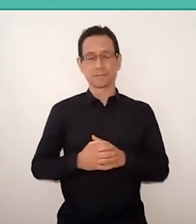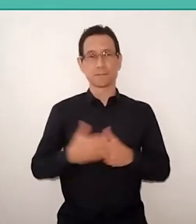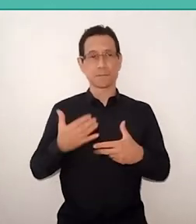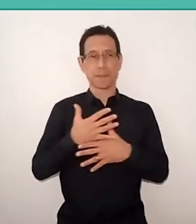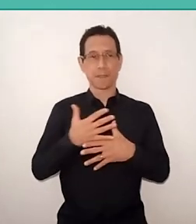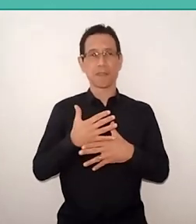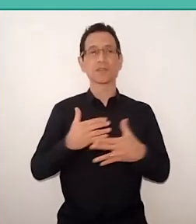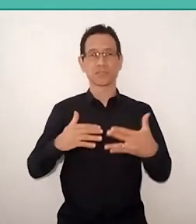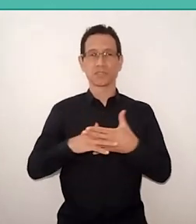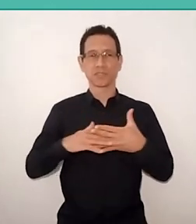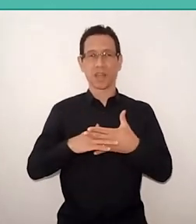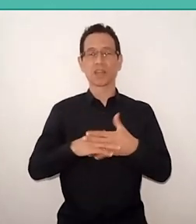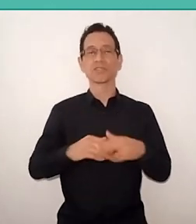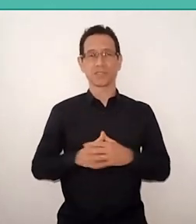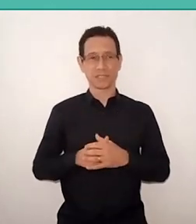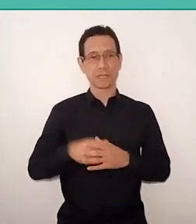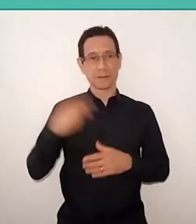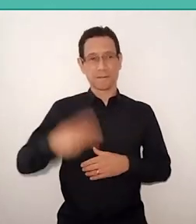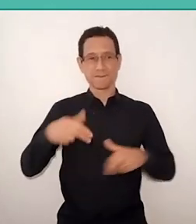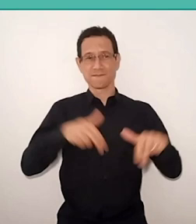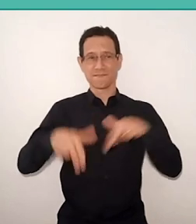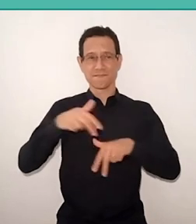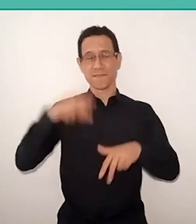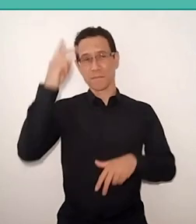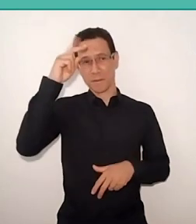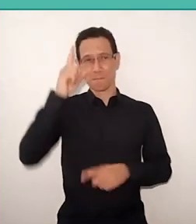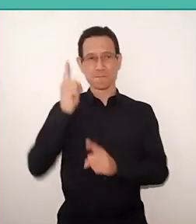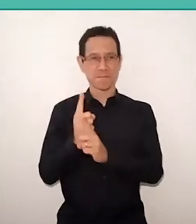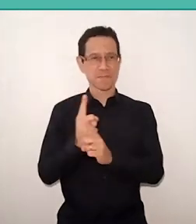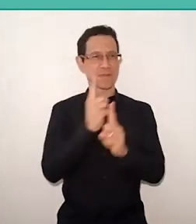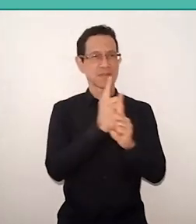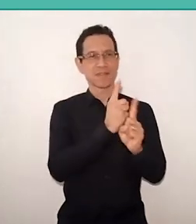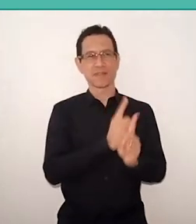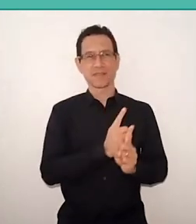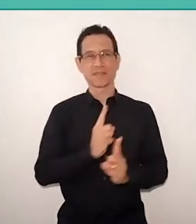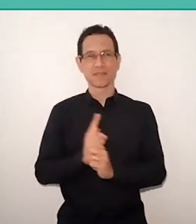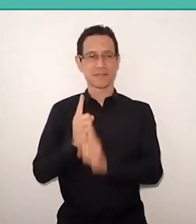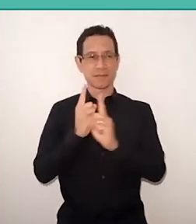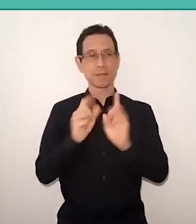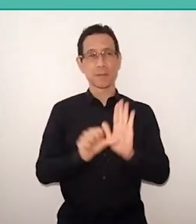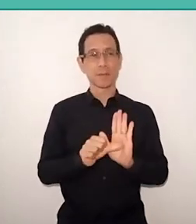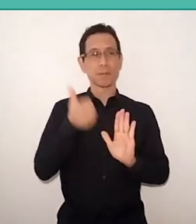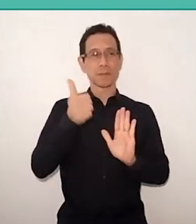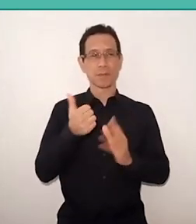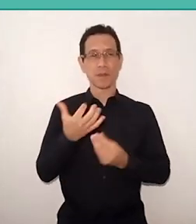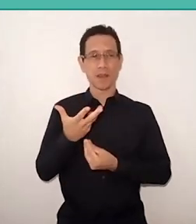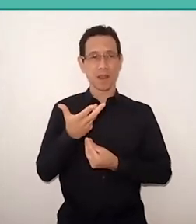and remembered our meetings. In the first Art, Word and Reading, we were there